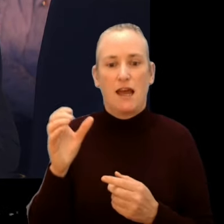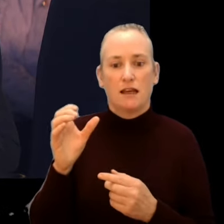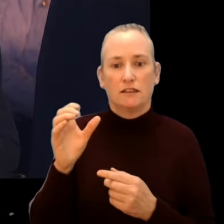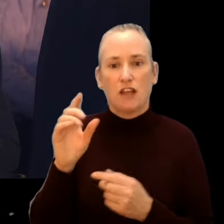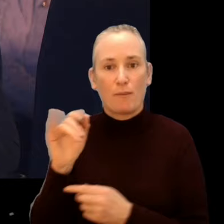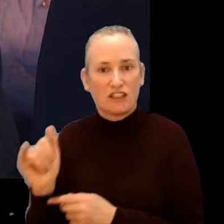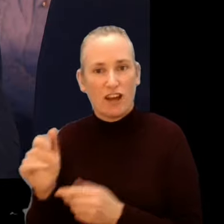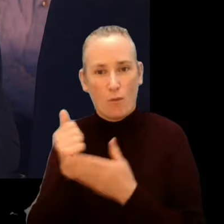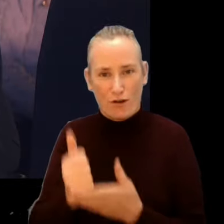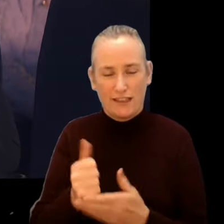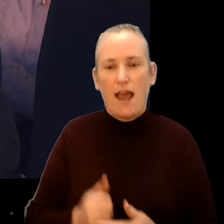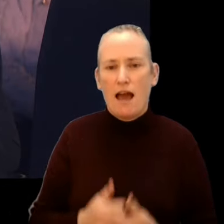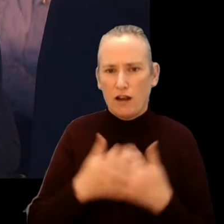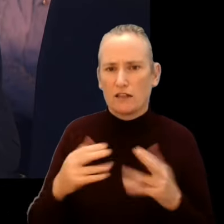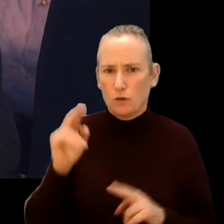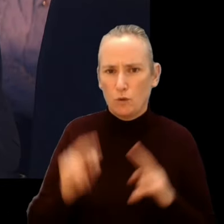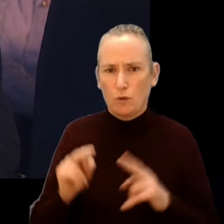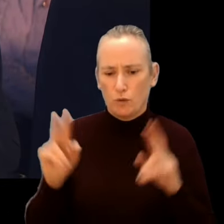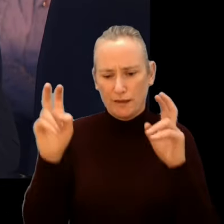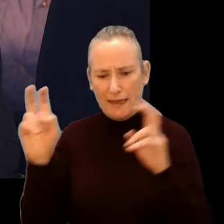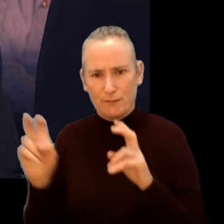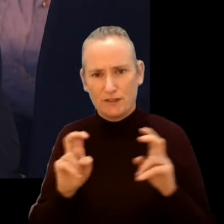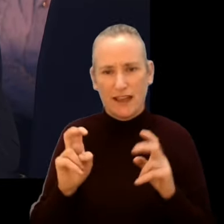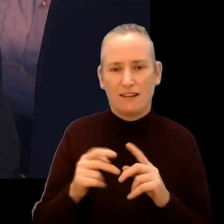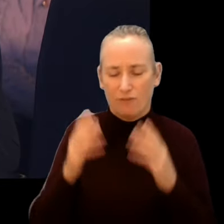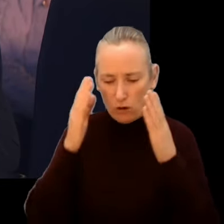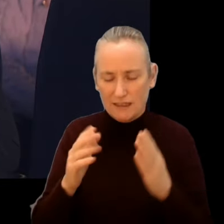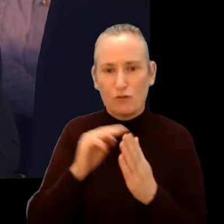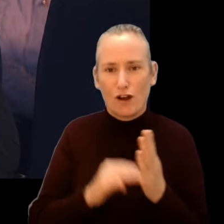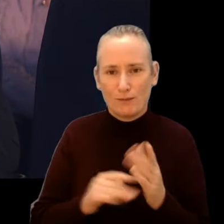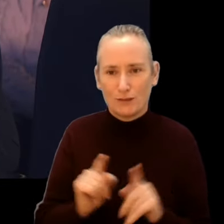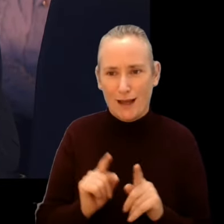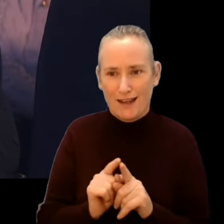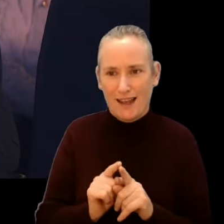We have a lot of new strands and focuses in our programme, and my colleagues will introduce them later.